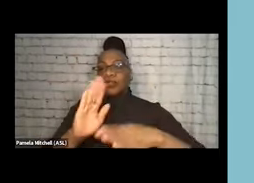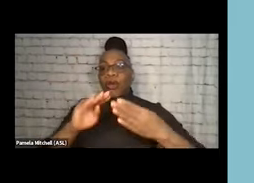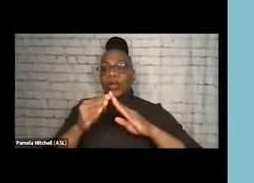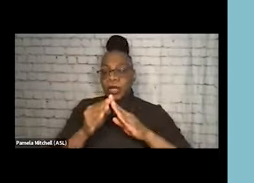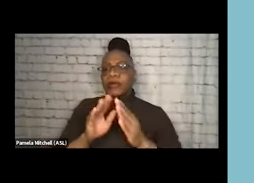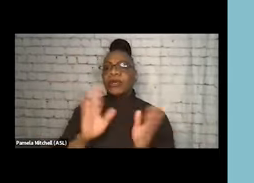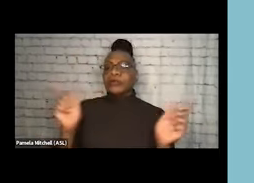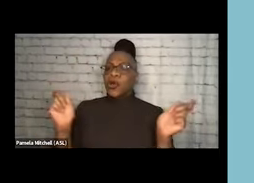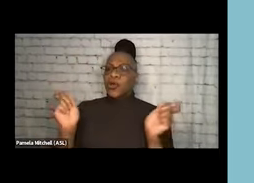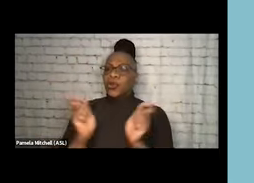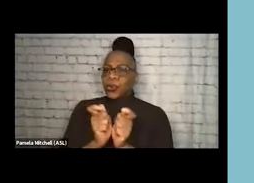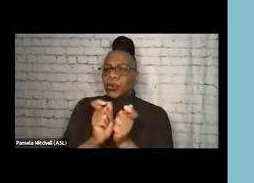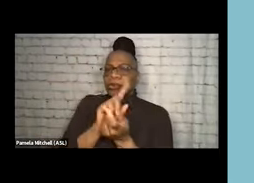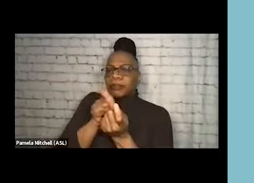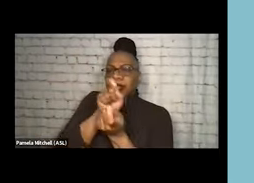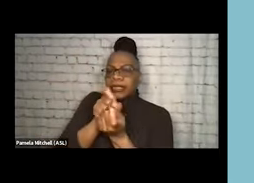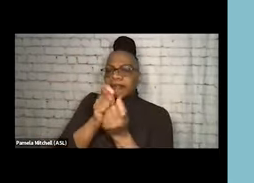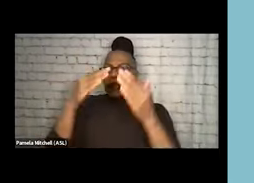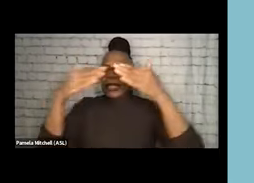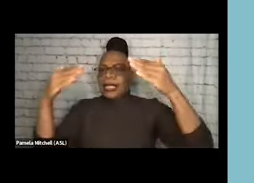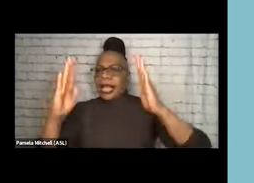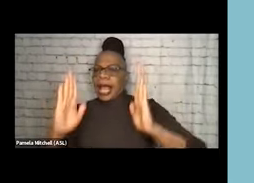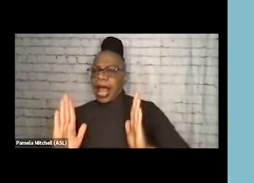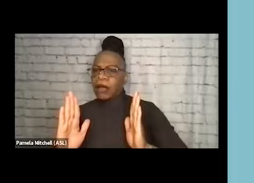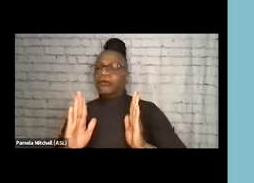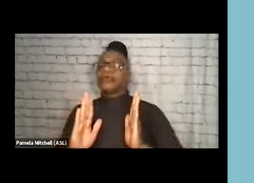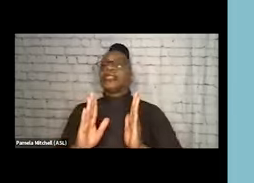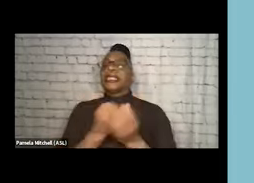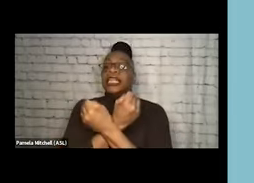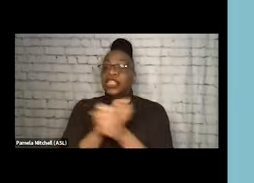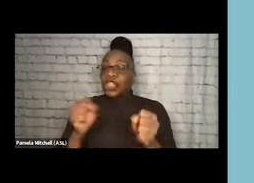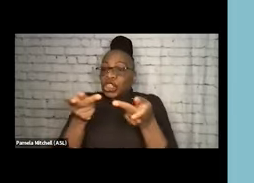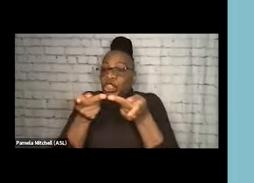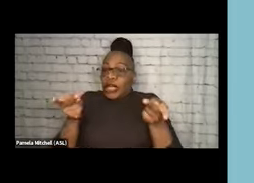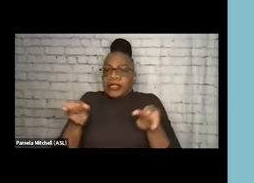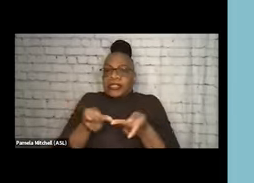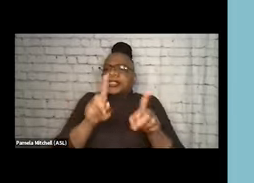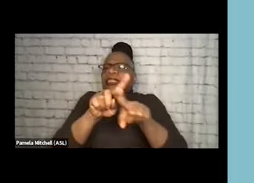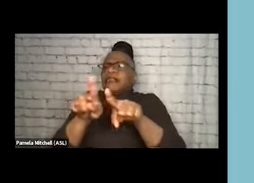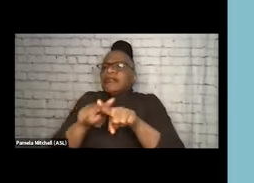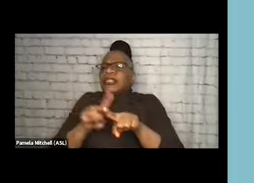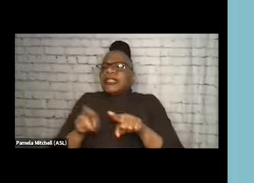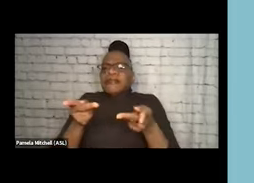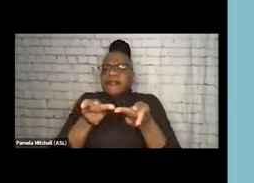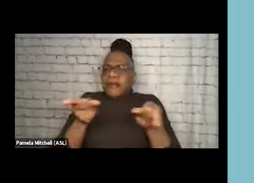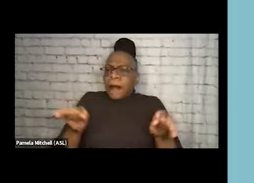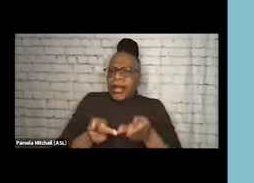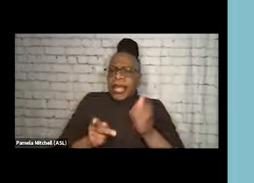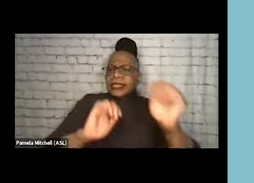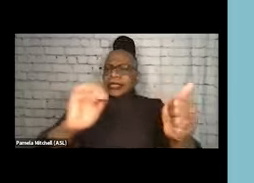about that in housing, in shelter, just all the places that those services would ideally reach.